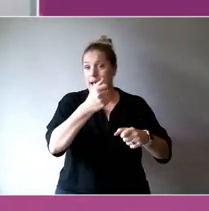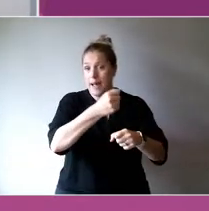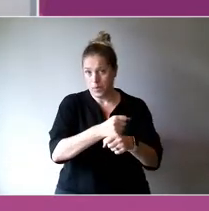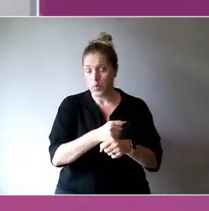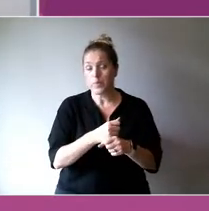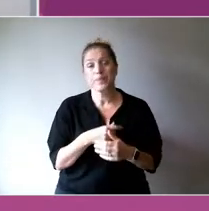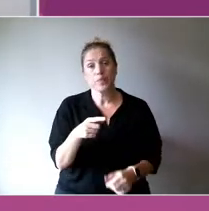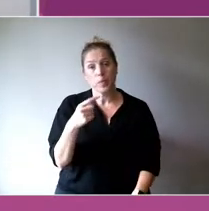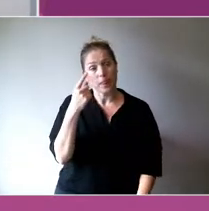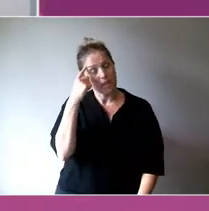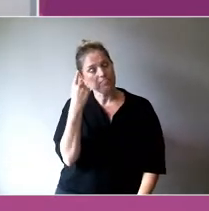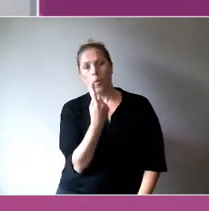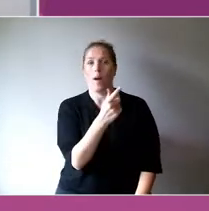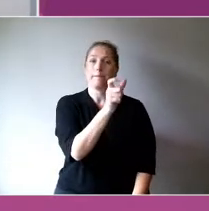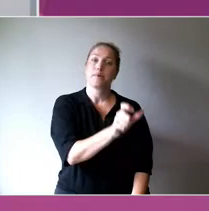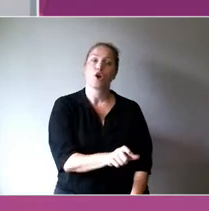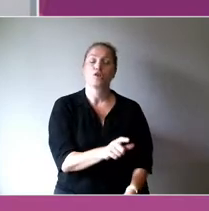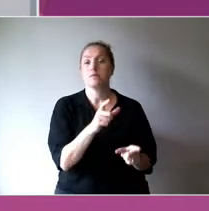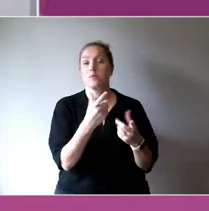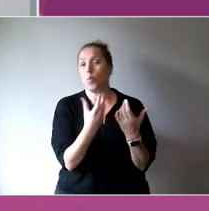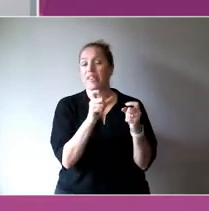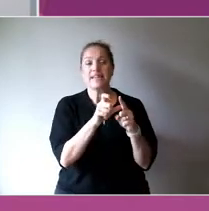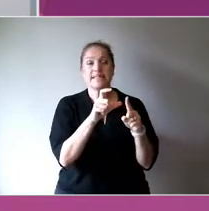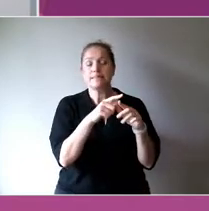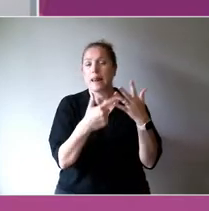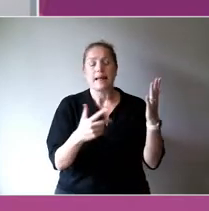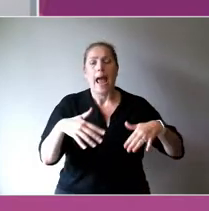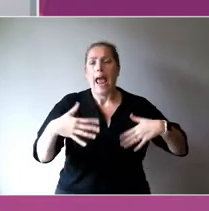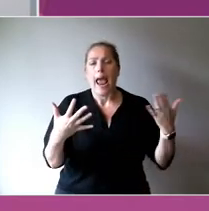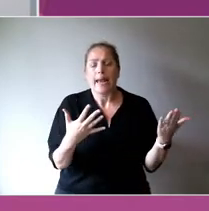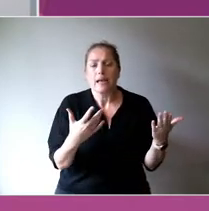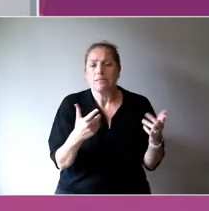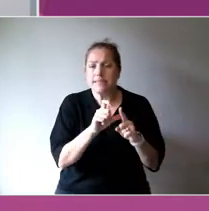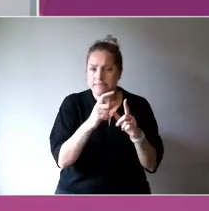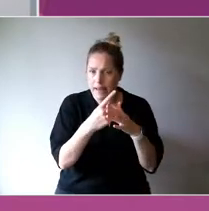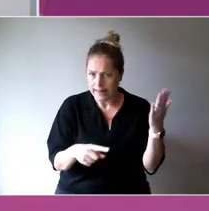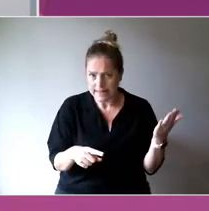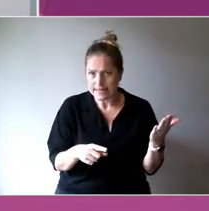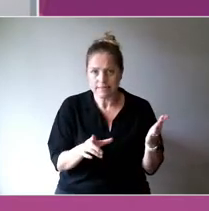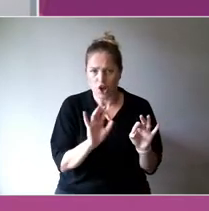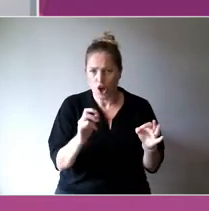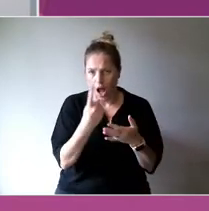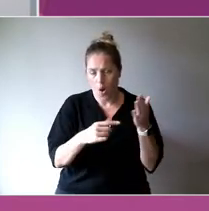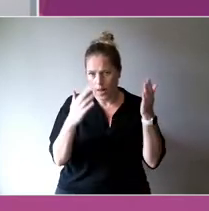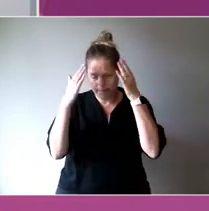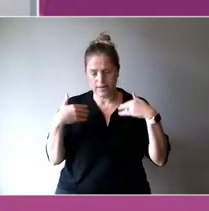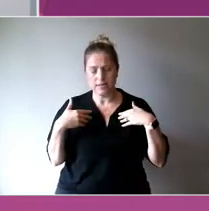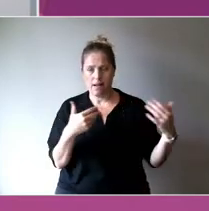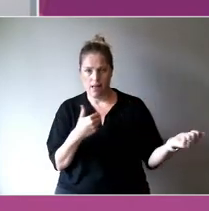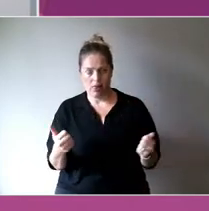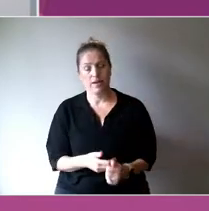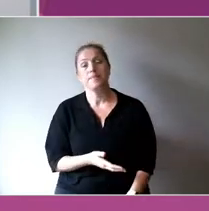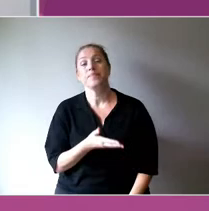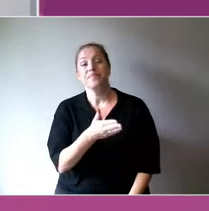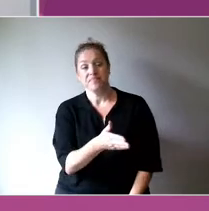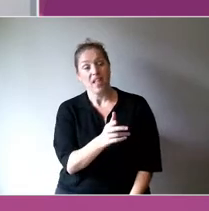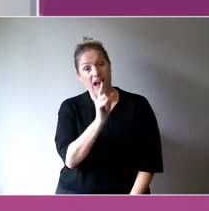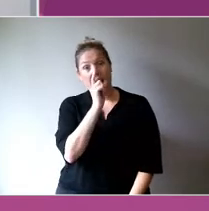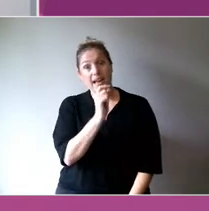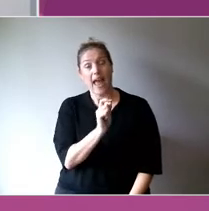not necessarily mental, but health issues, but using the power to choose to go to undertake